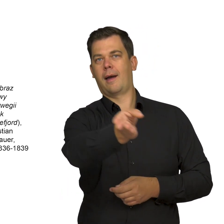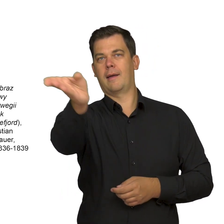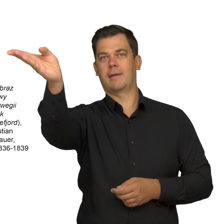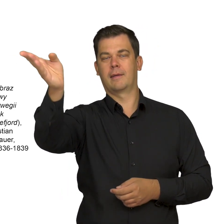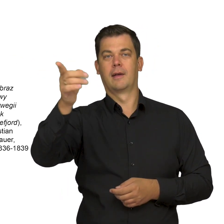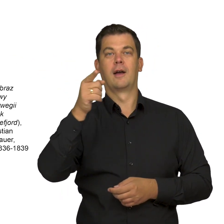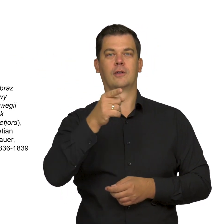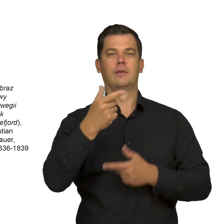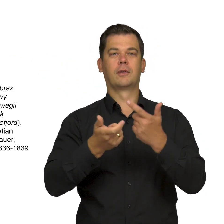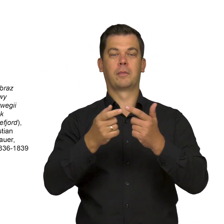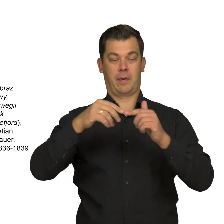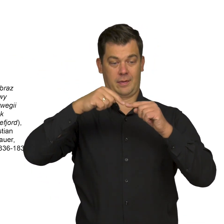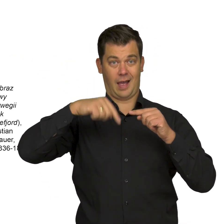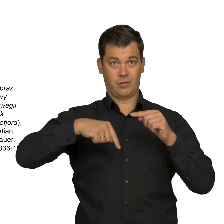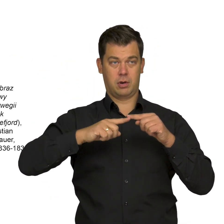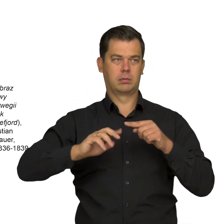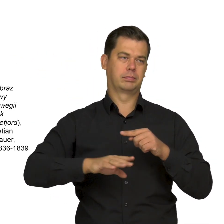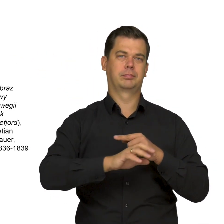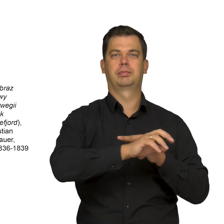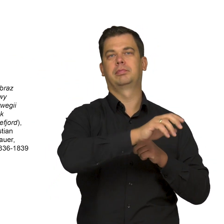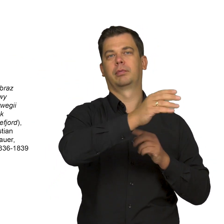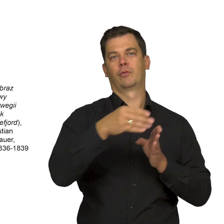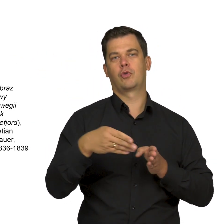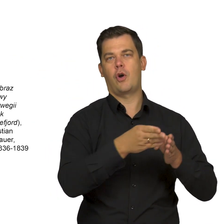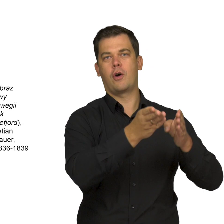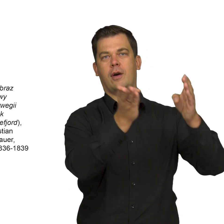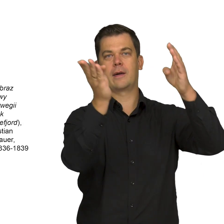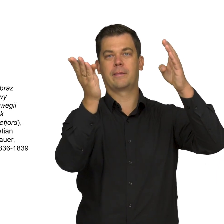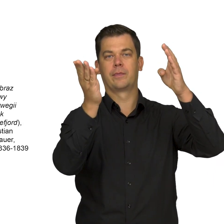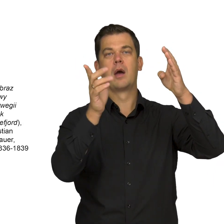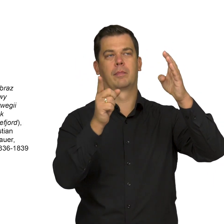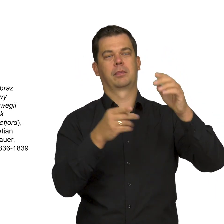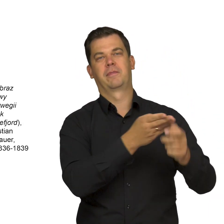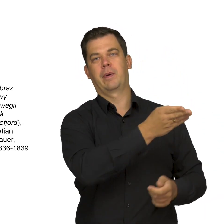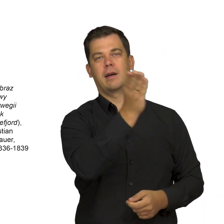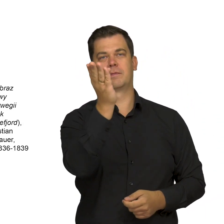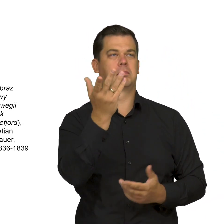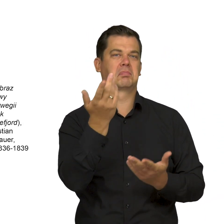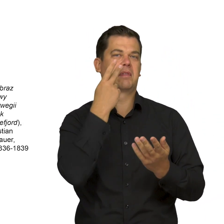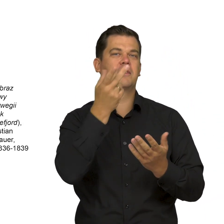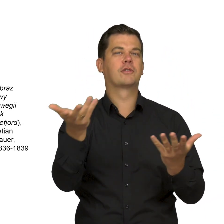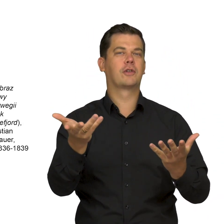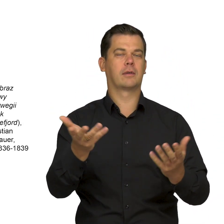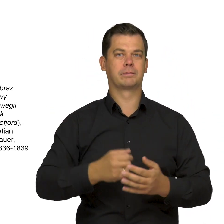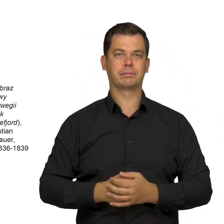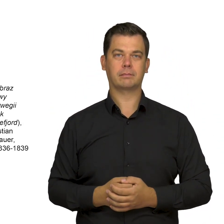Starting from the lower right edge, the path climbs upwards. When it reaches the house, it turns right and disappears from view.